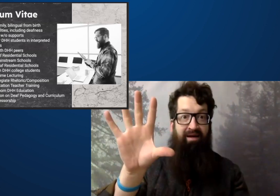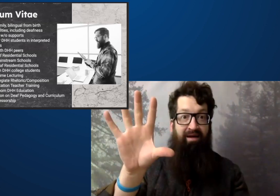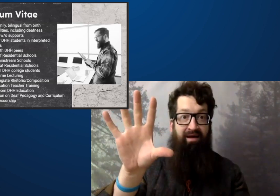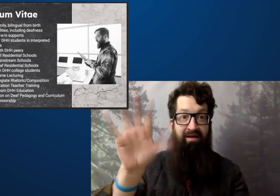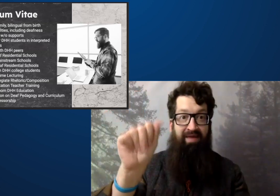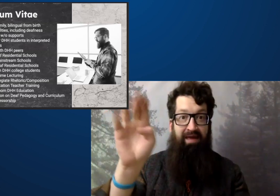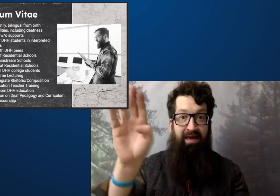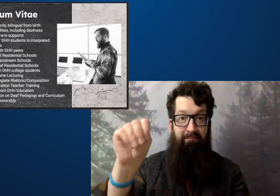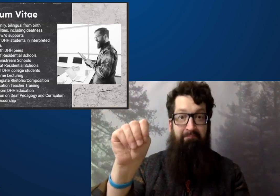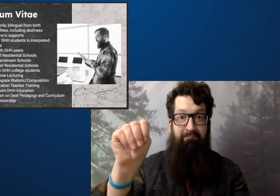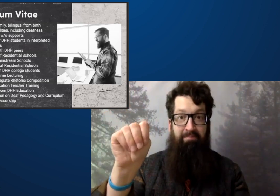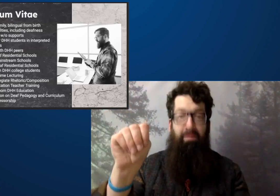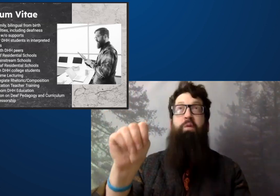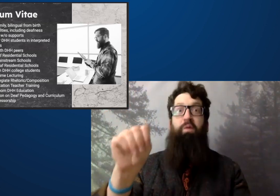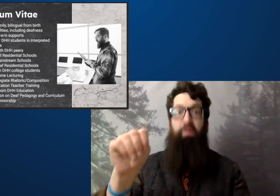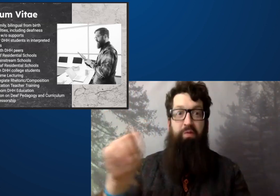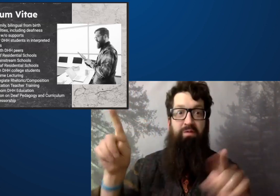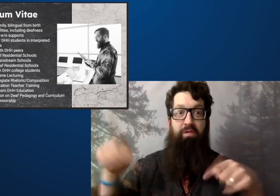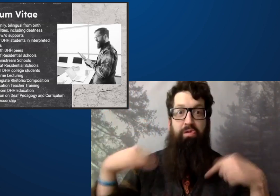So last night I was awake at five